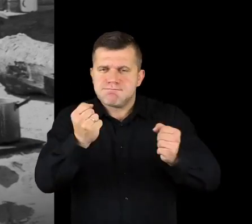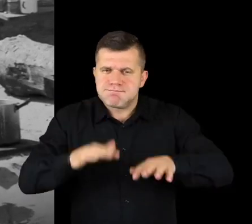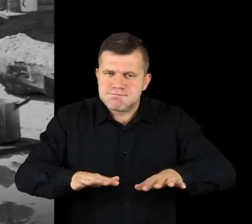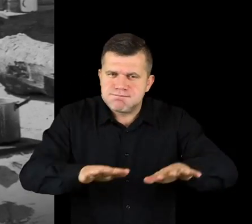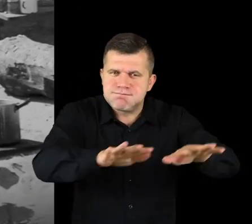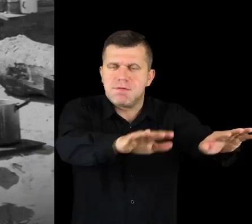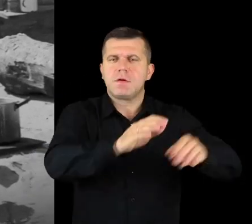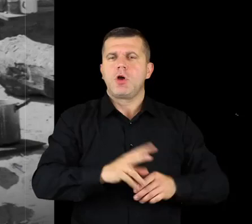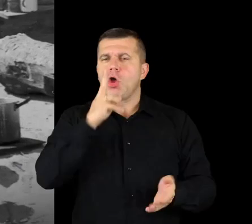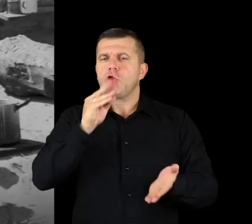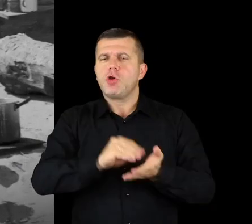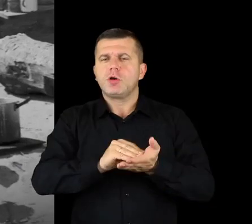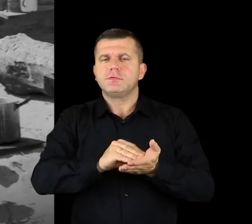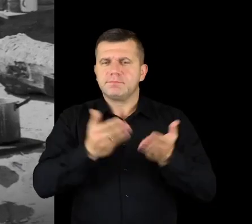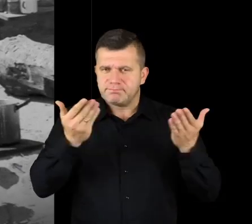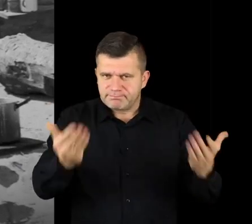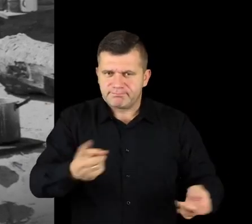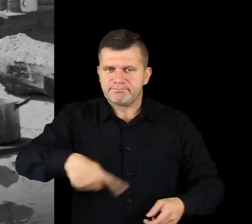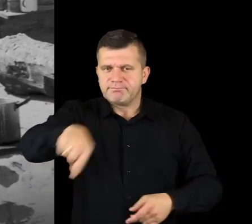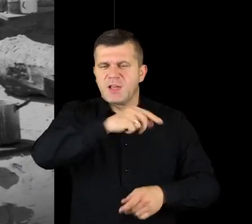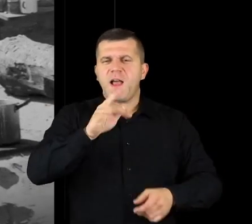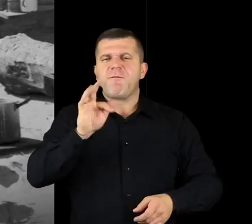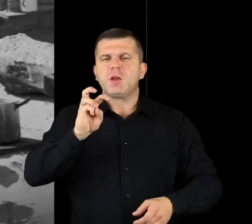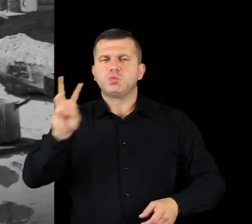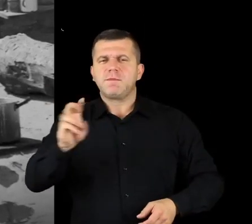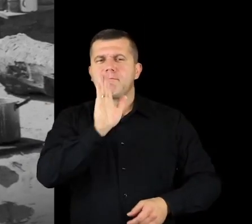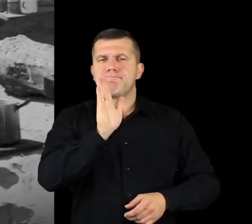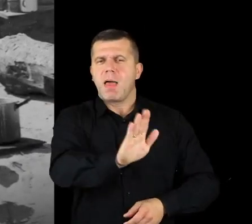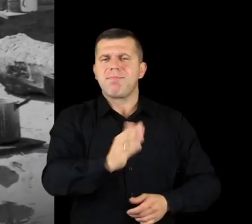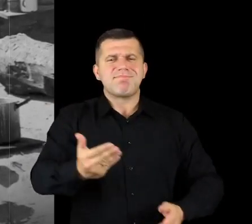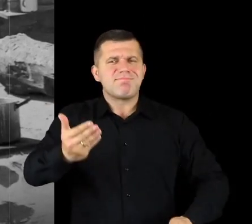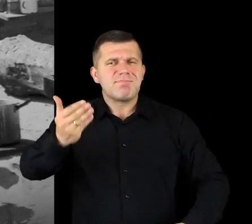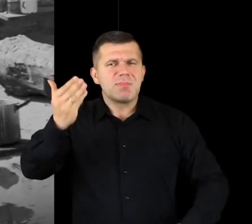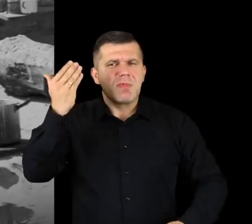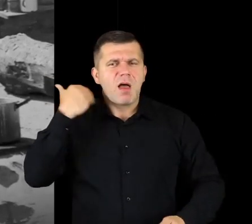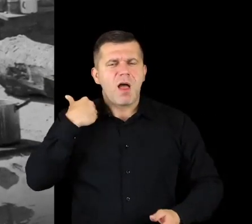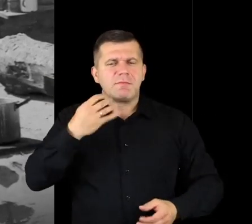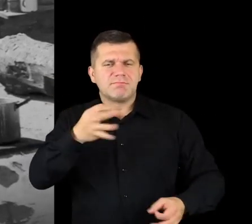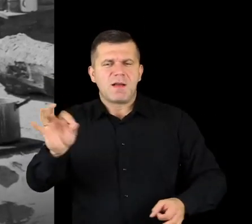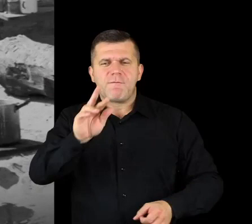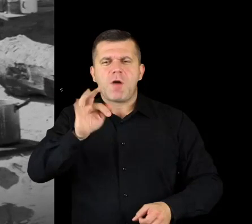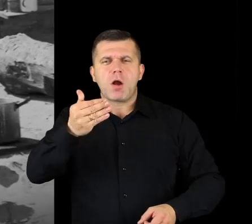“Experienced rafters, with salt and pepper in their hair,